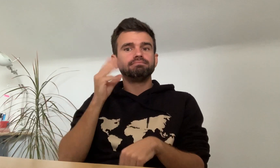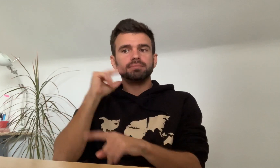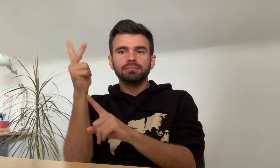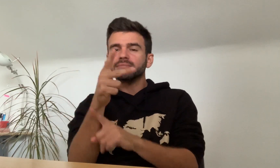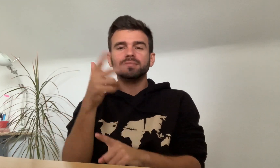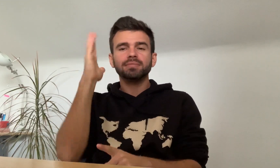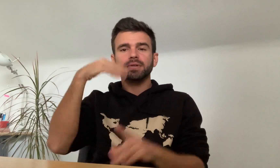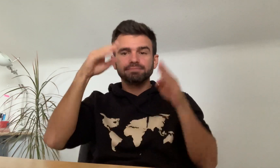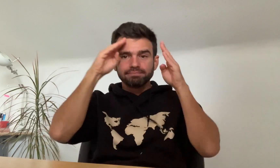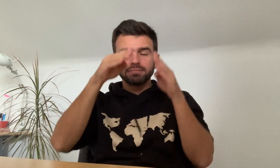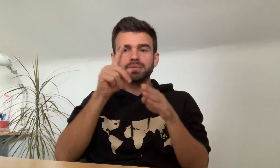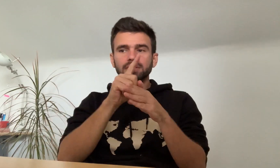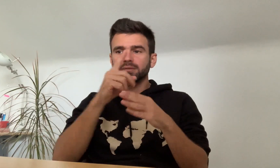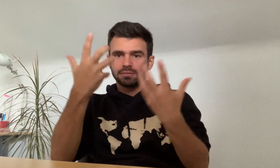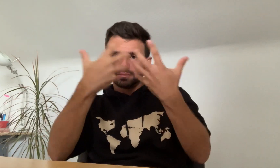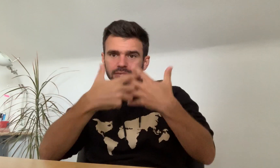At that time I wasn't as experienced in filmmaking